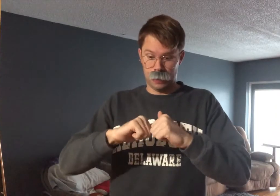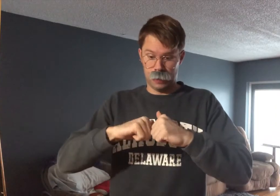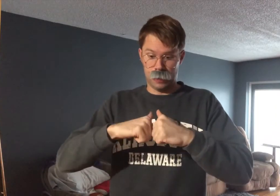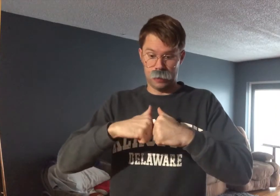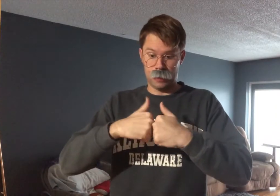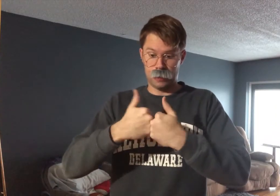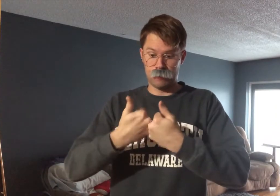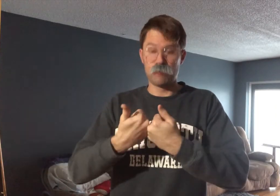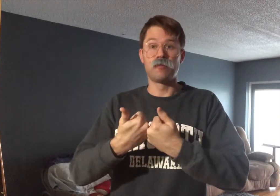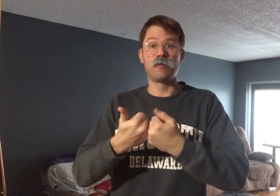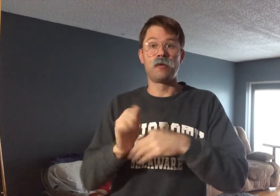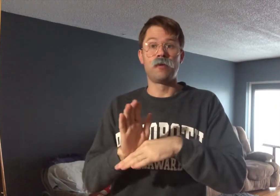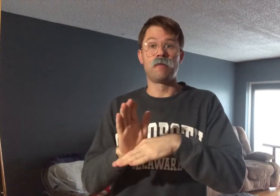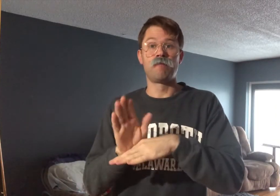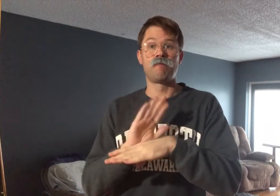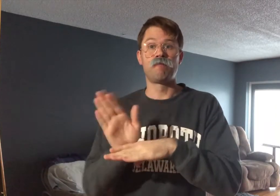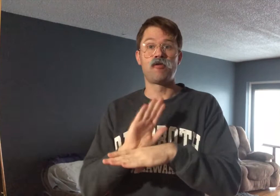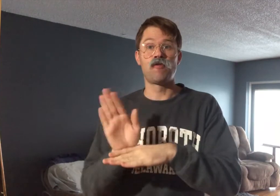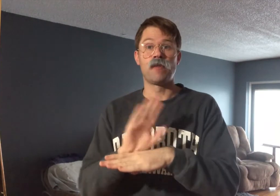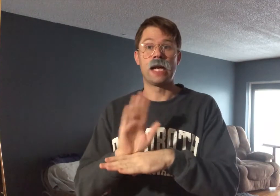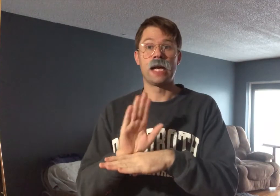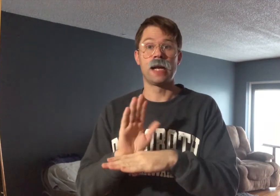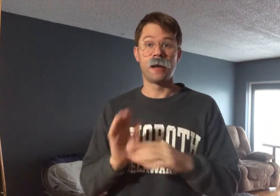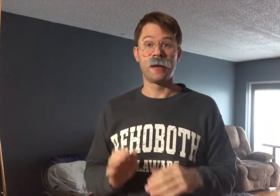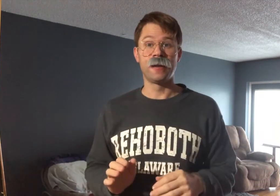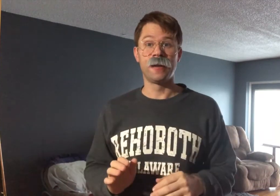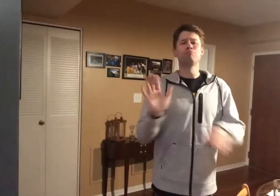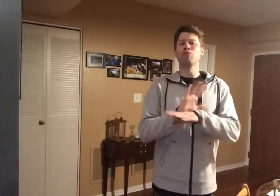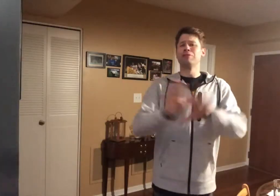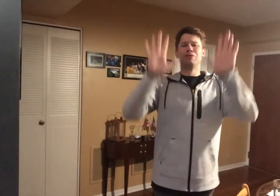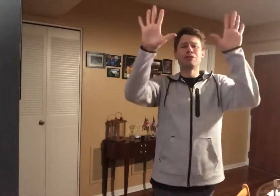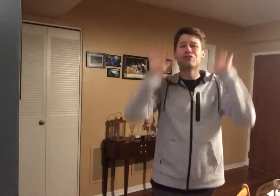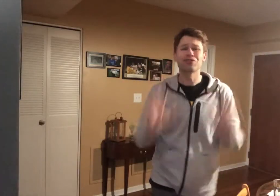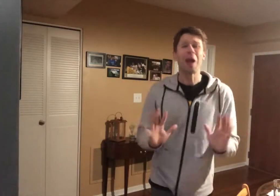HOW'S .......MOVIE? MOVIE'S GREAT!